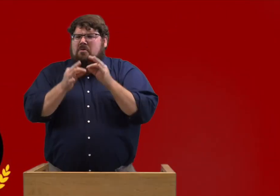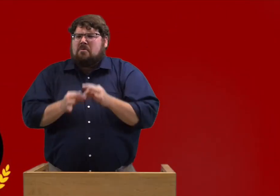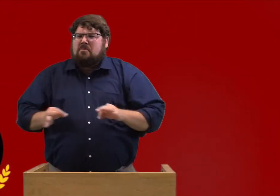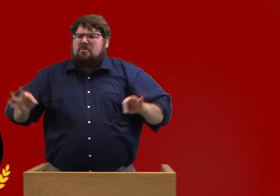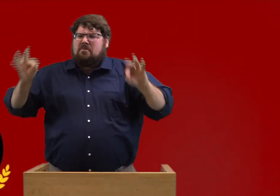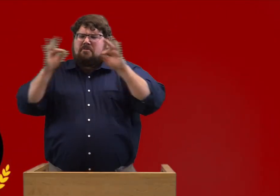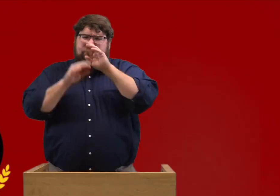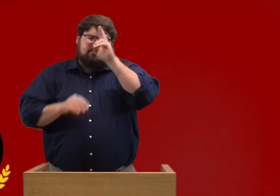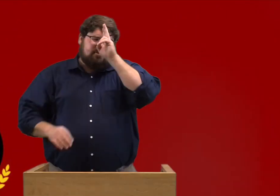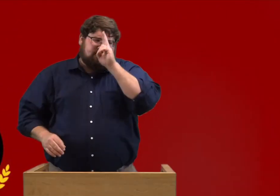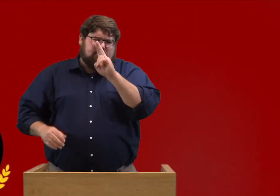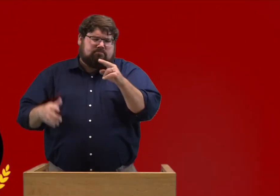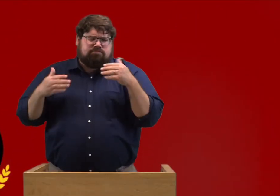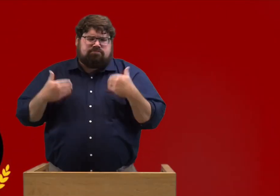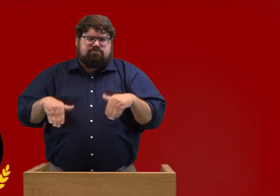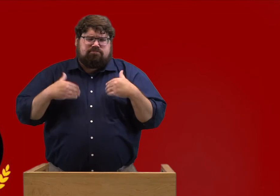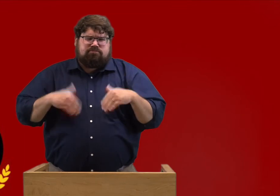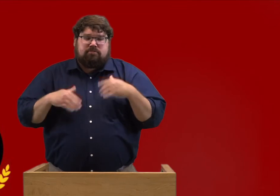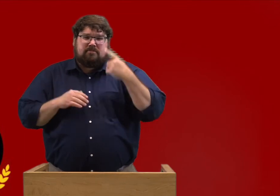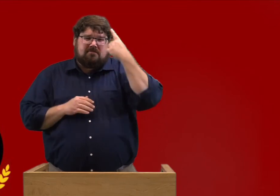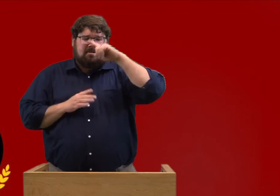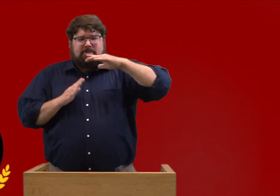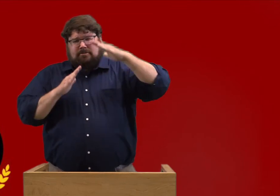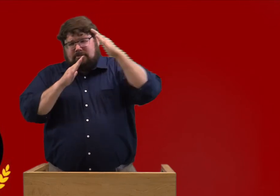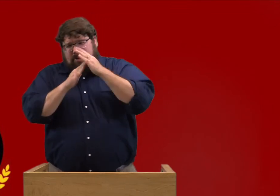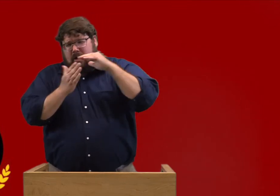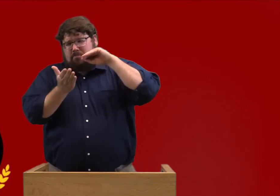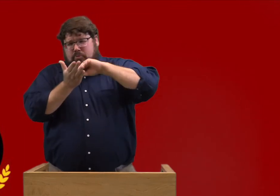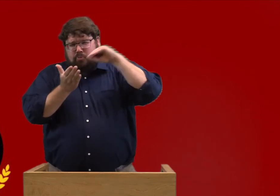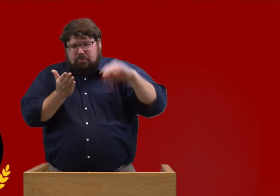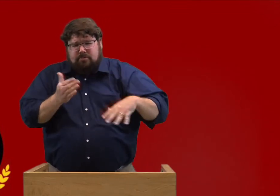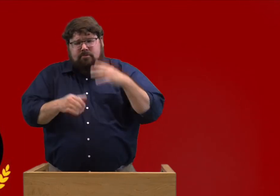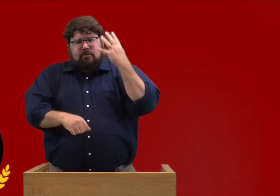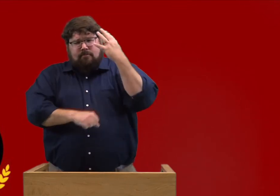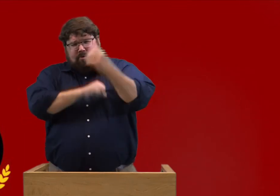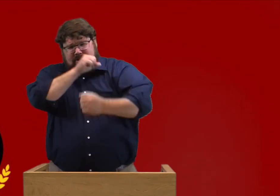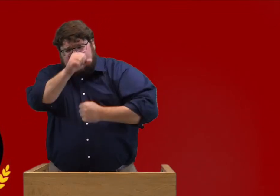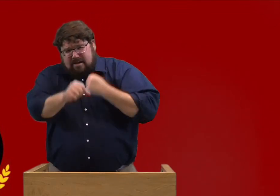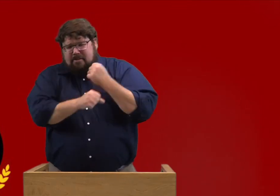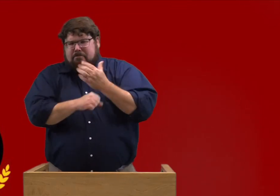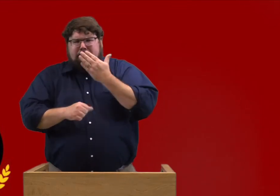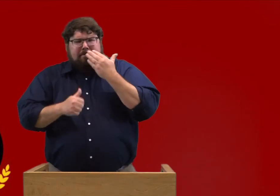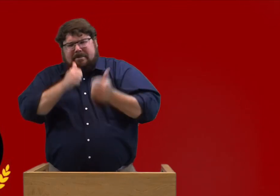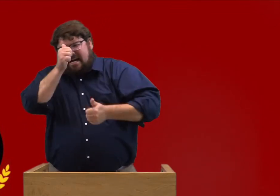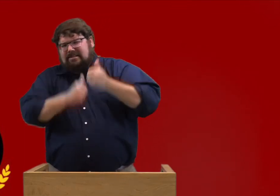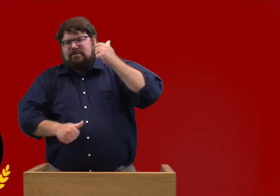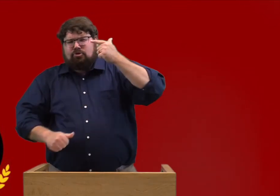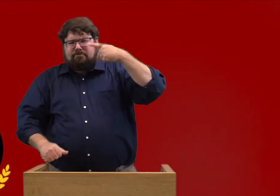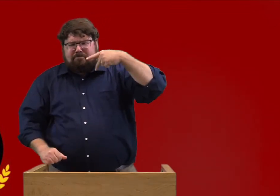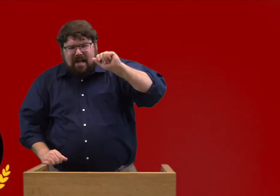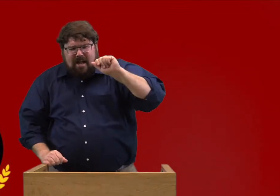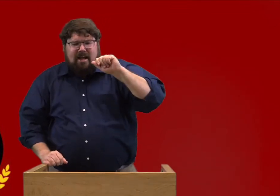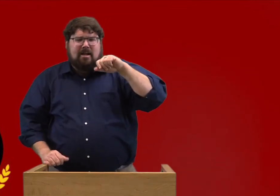It's also an honor to recognize the top student for all four years with the best GPA.